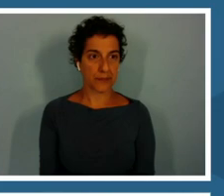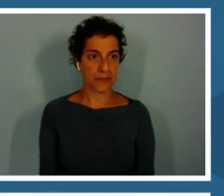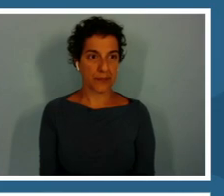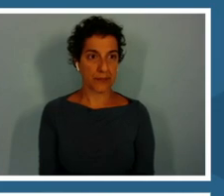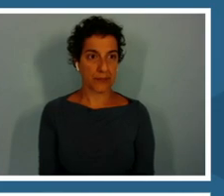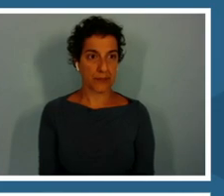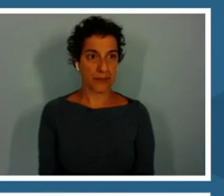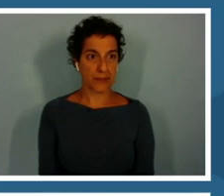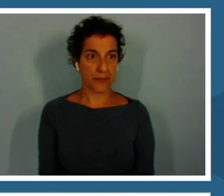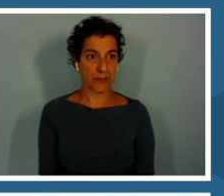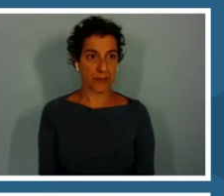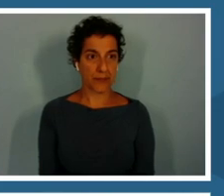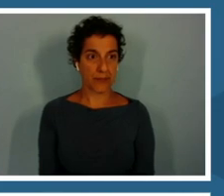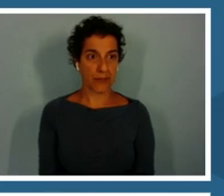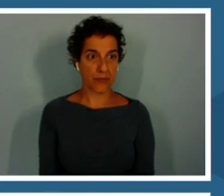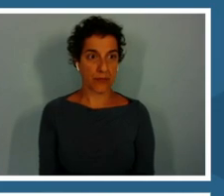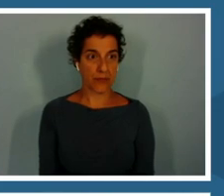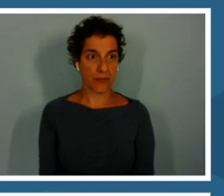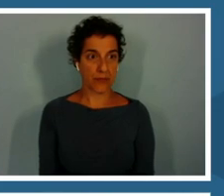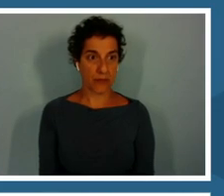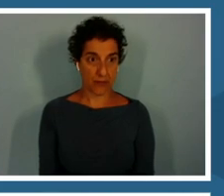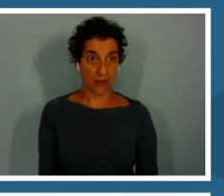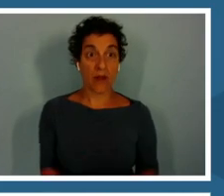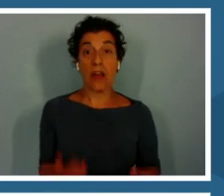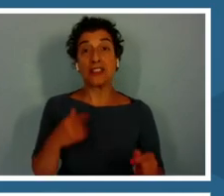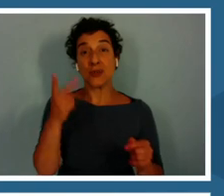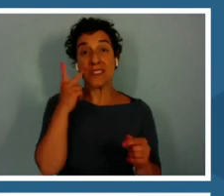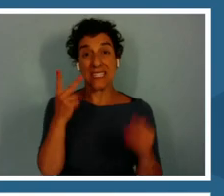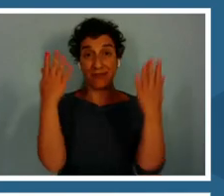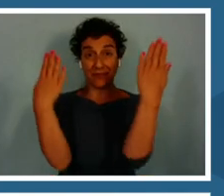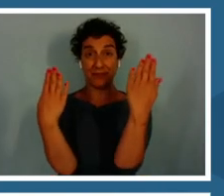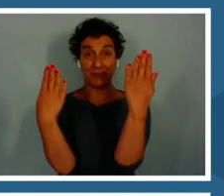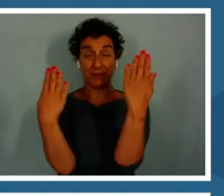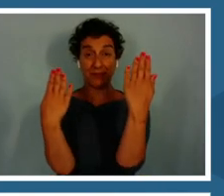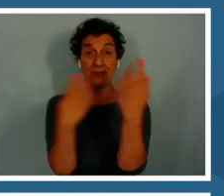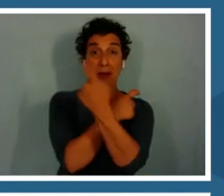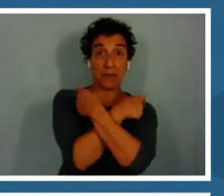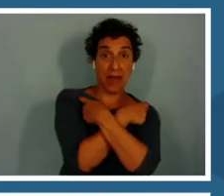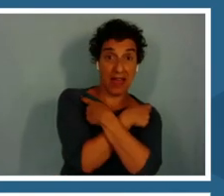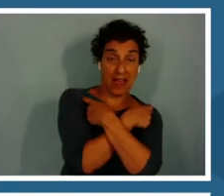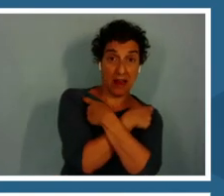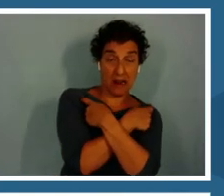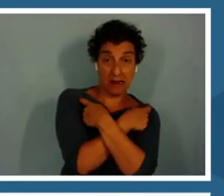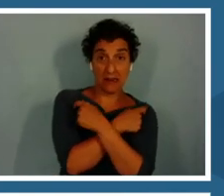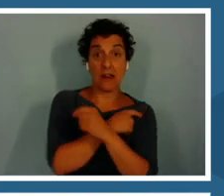You are seeing two screens right now. The bat player is on the left and the frog player is on the right.